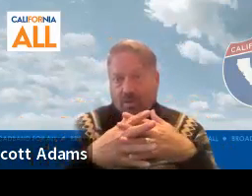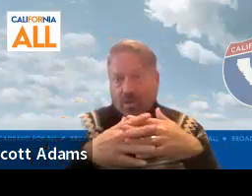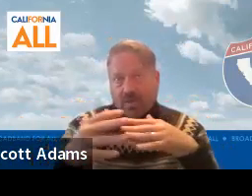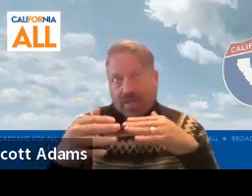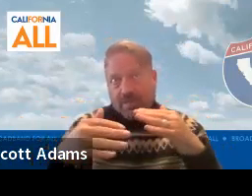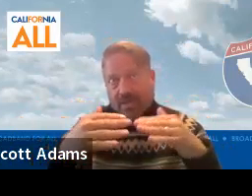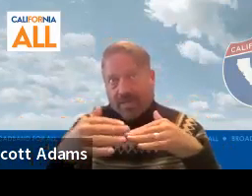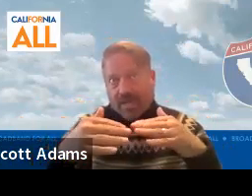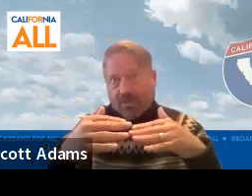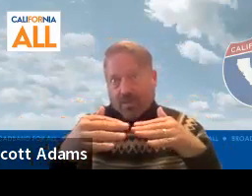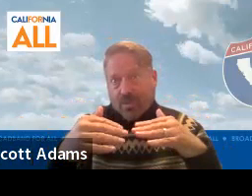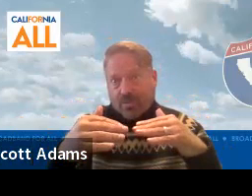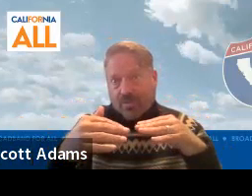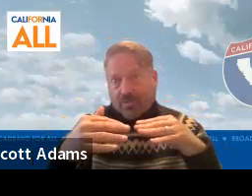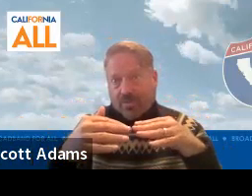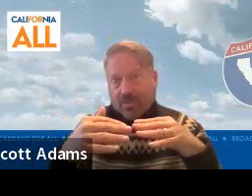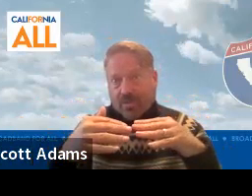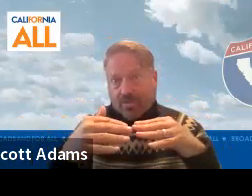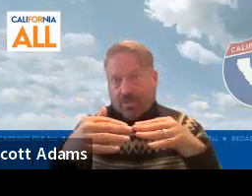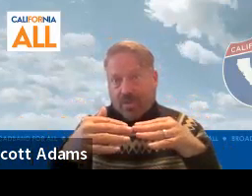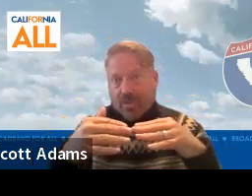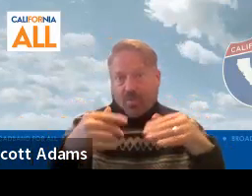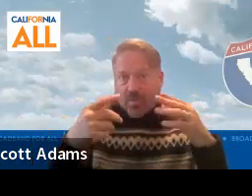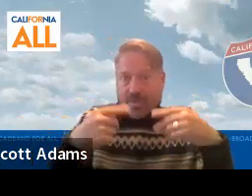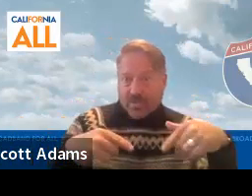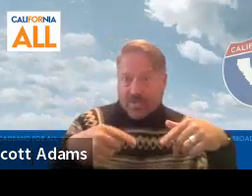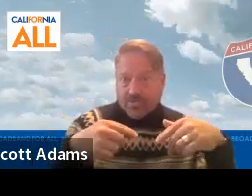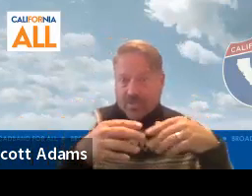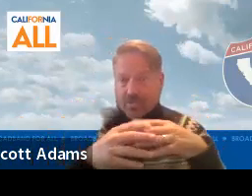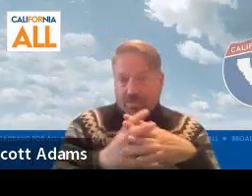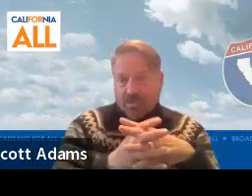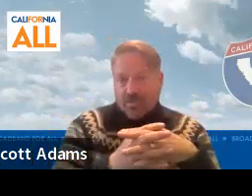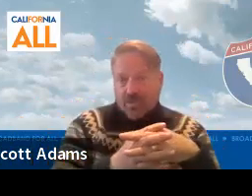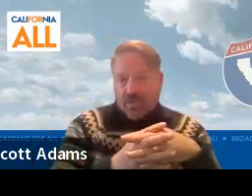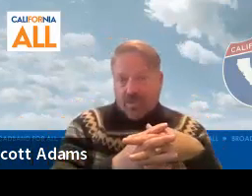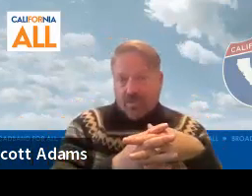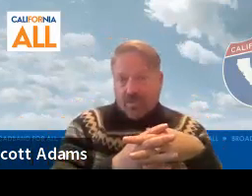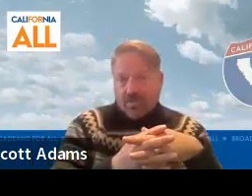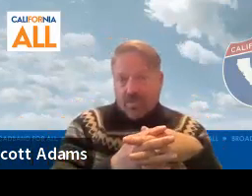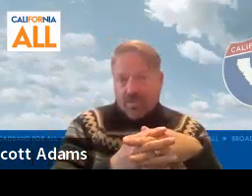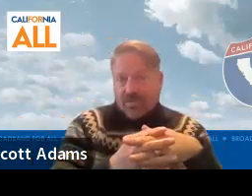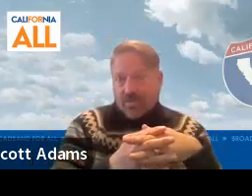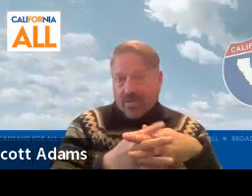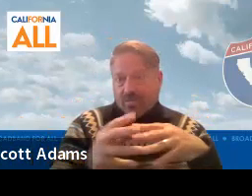We're limited in the eligible uses on what we could potentially use those capacity grants